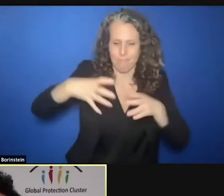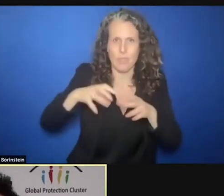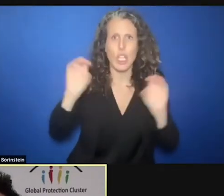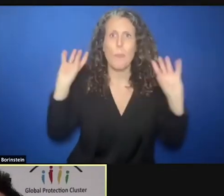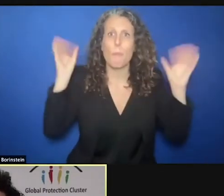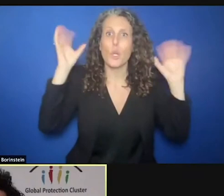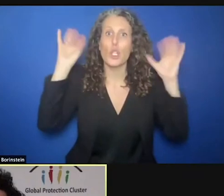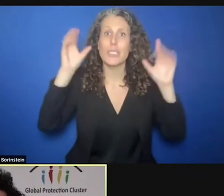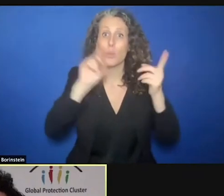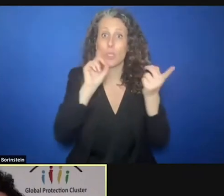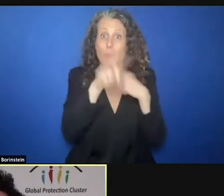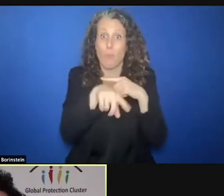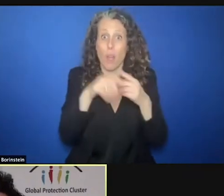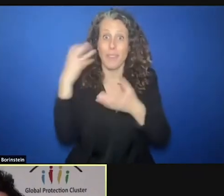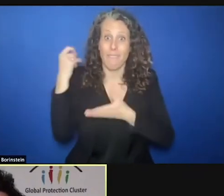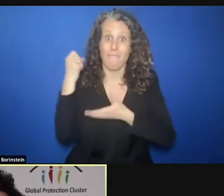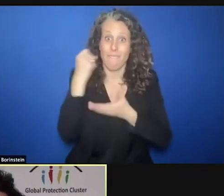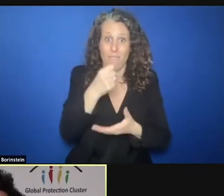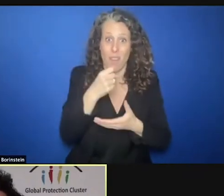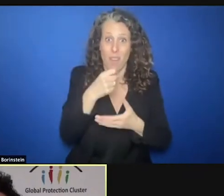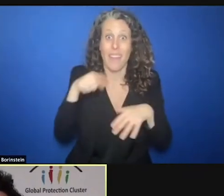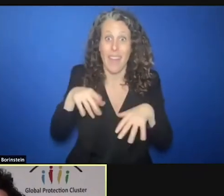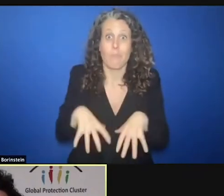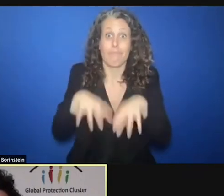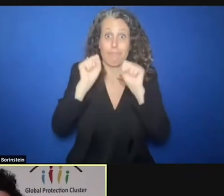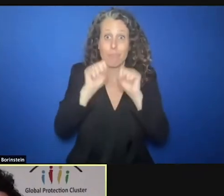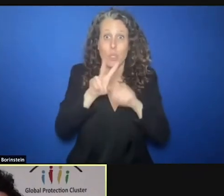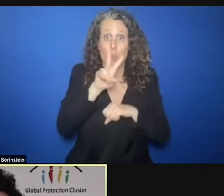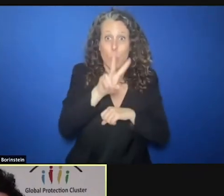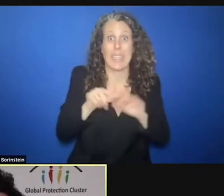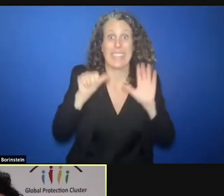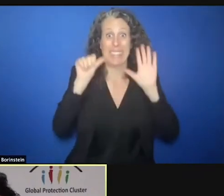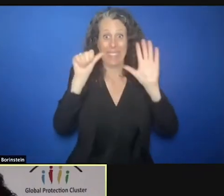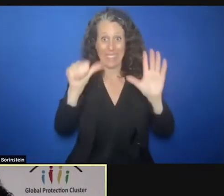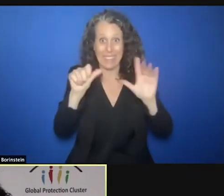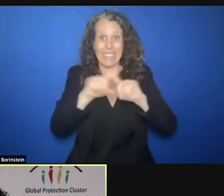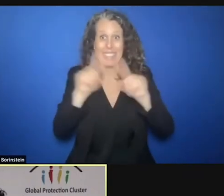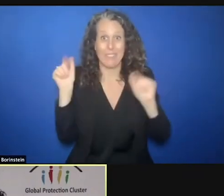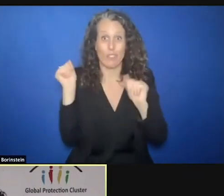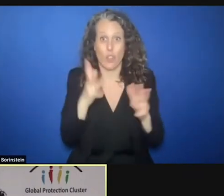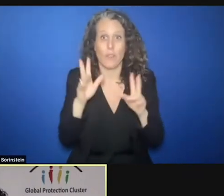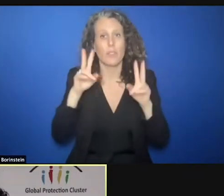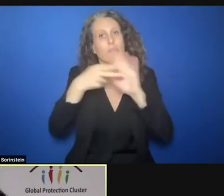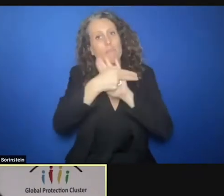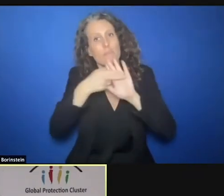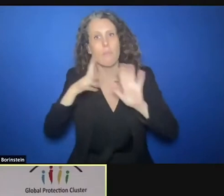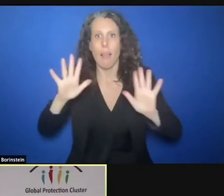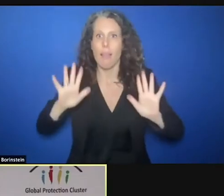26 protection services as life saving activities. This is the first time it happened since what Jan